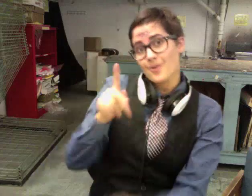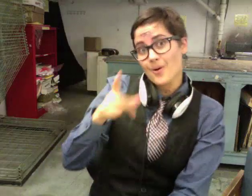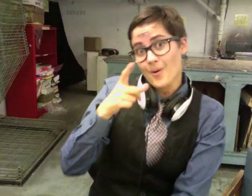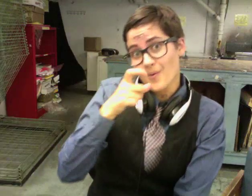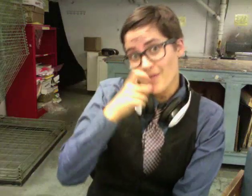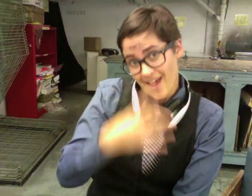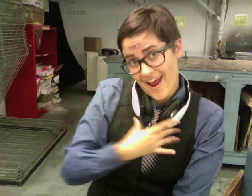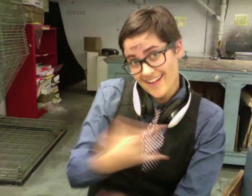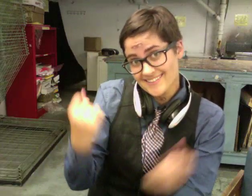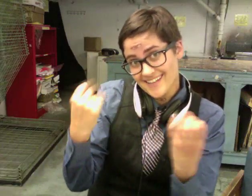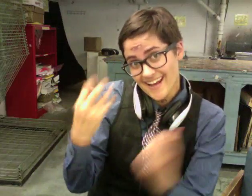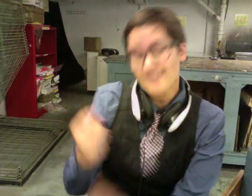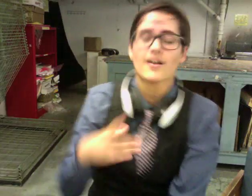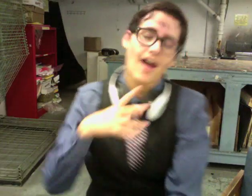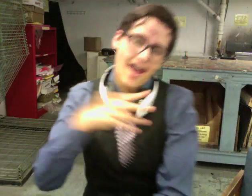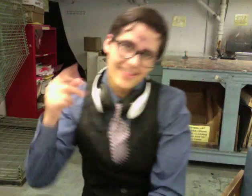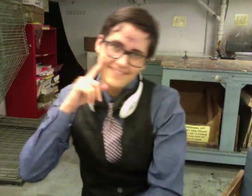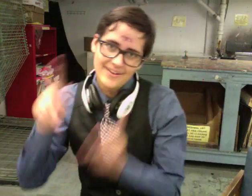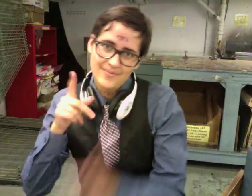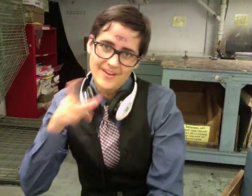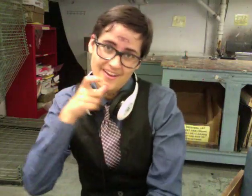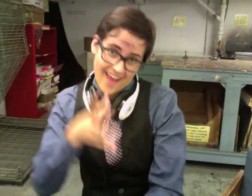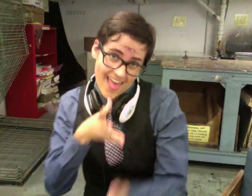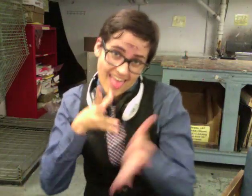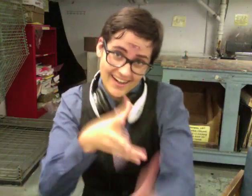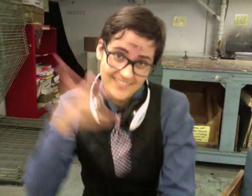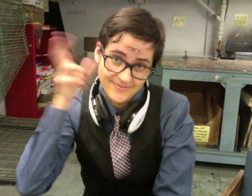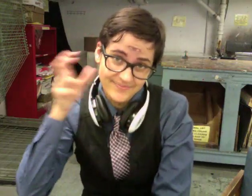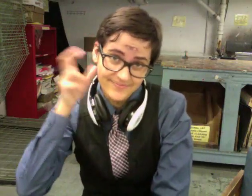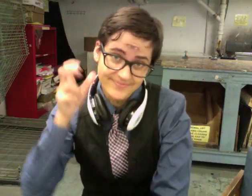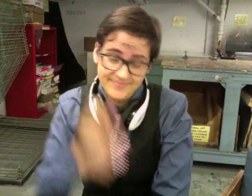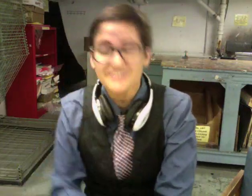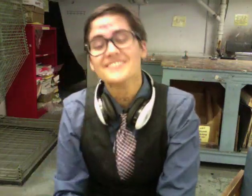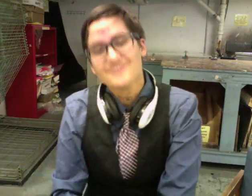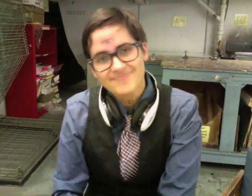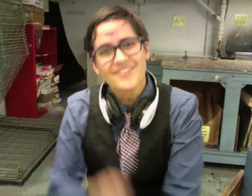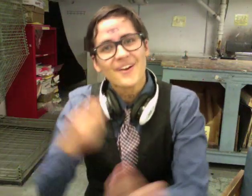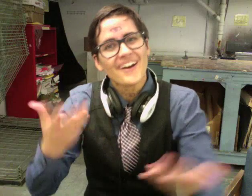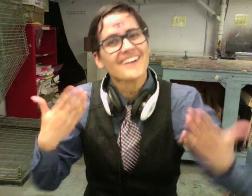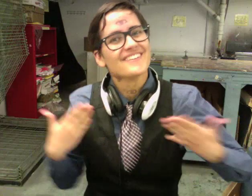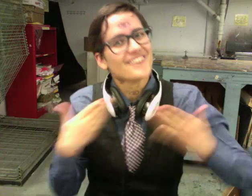who like to sign, and/or who just don't like to hear stuff. So, enjoy!